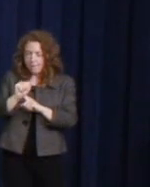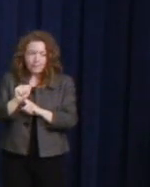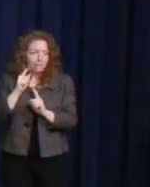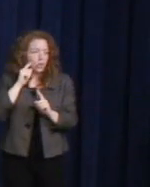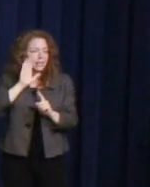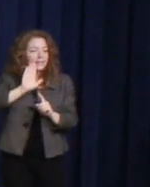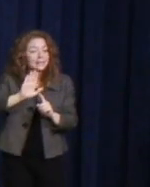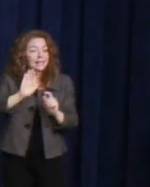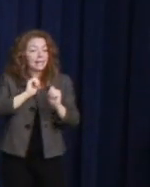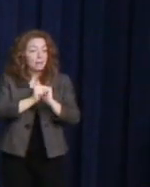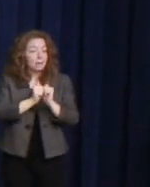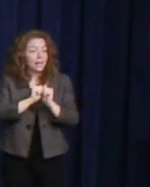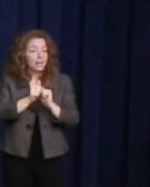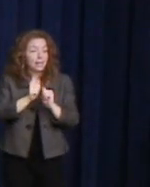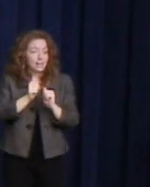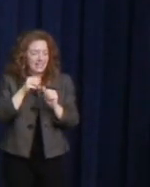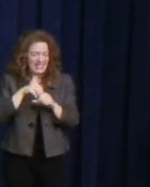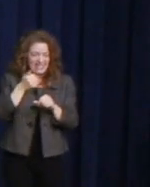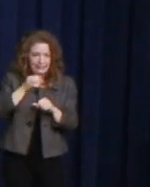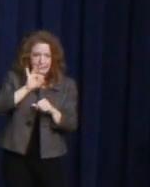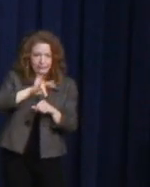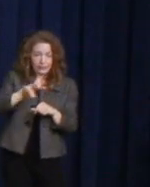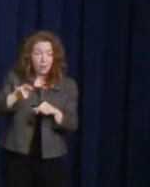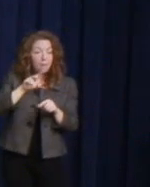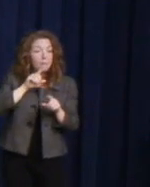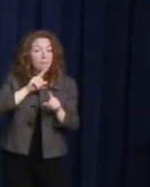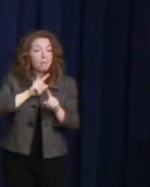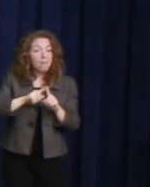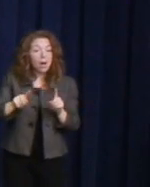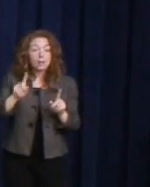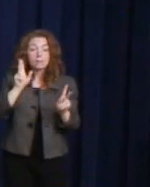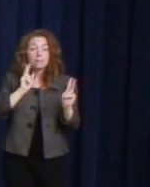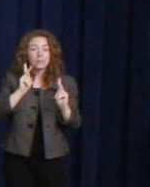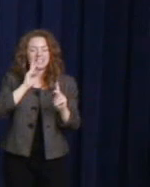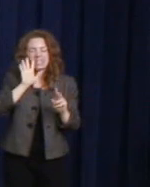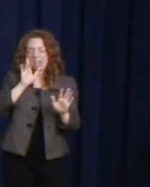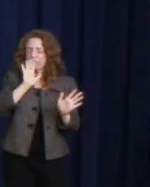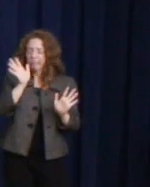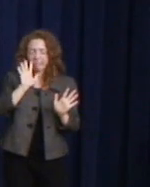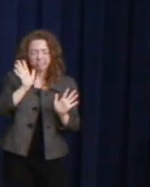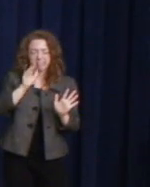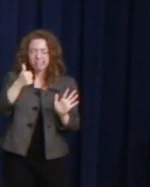But it was rejected because his tie was blowing in the wind.